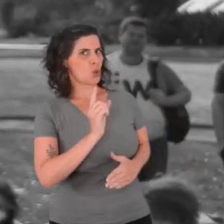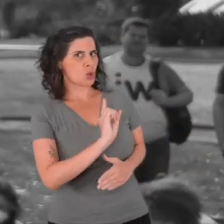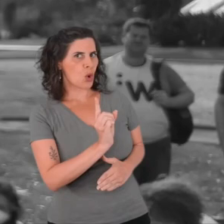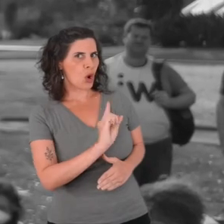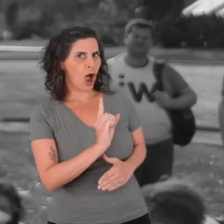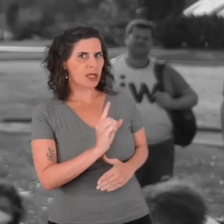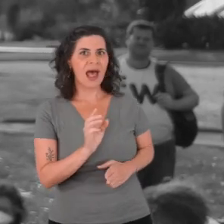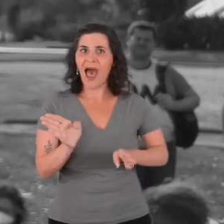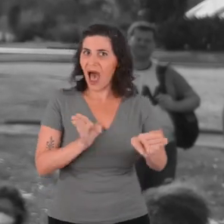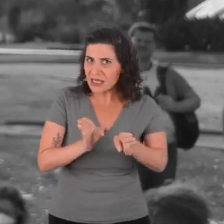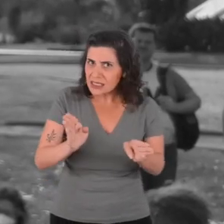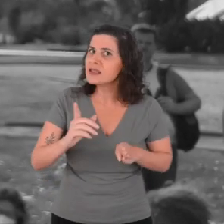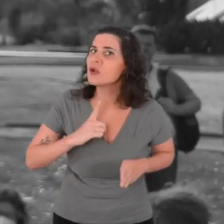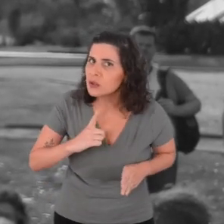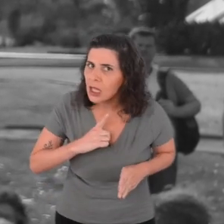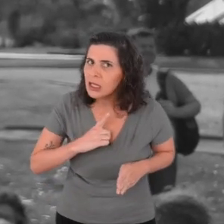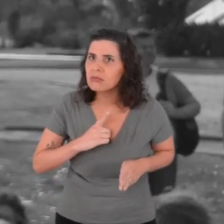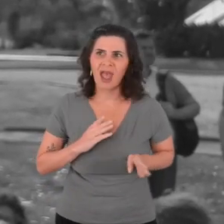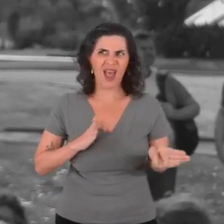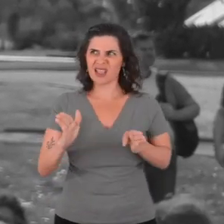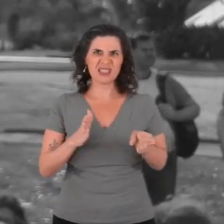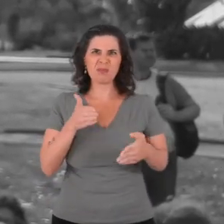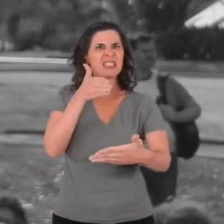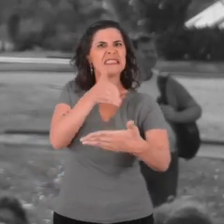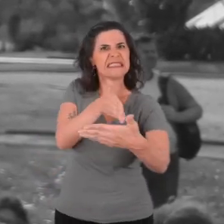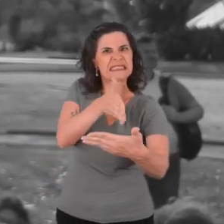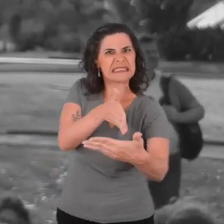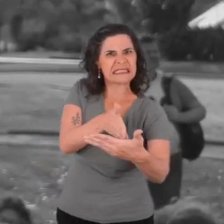what is accessible and what is not.